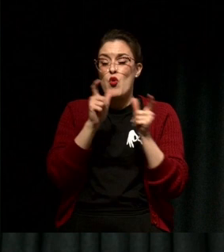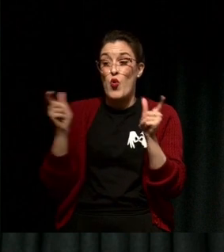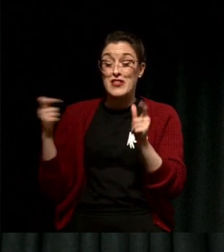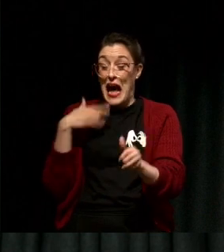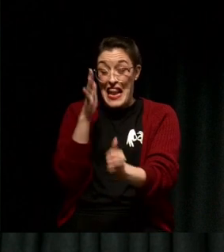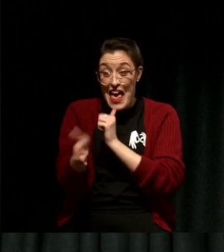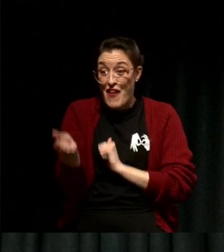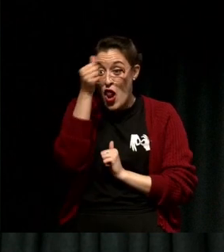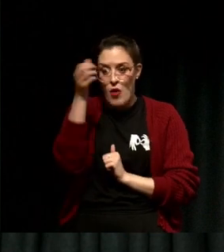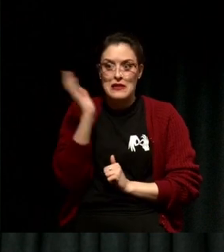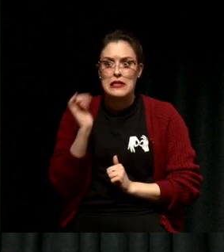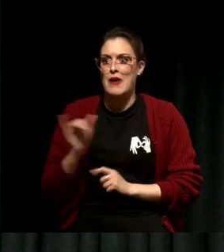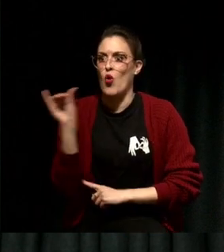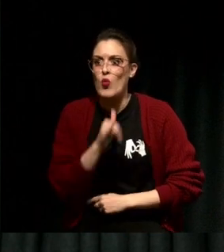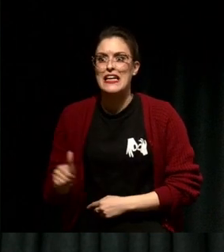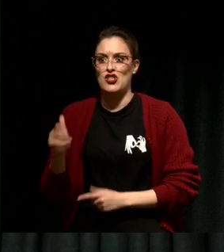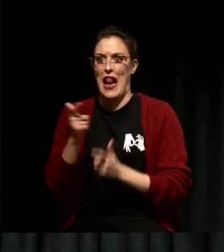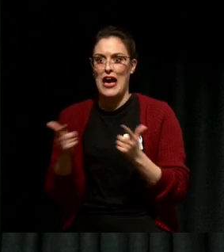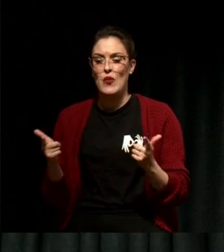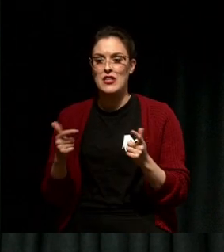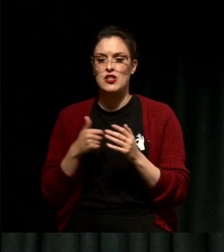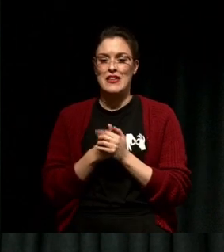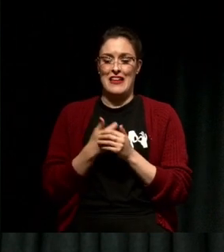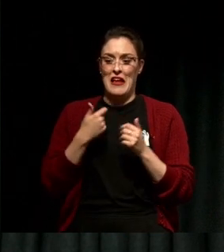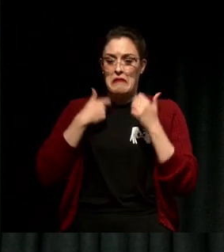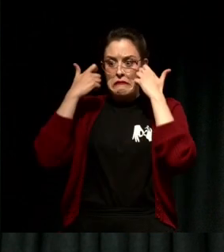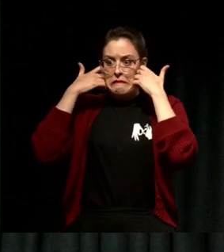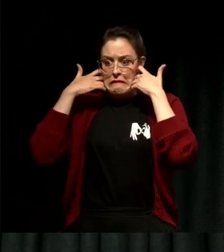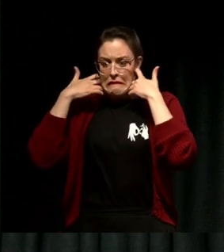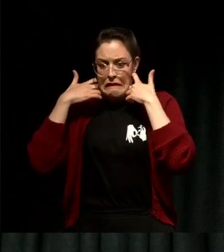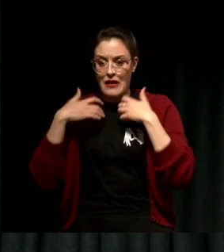I spent increasingly sweaty moments just fumbling through my dictionary that I brought with